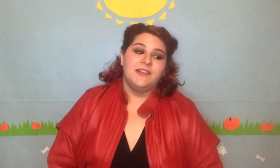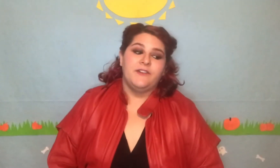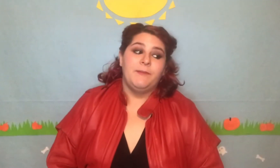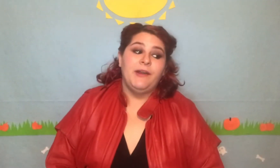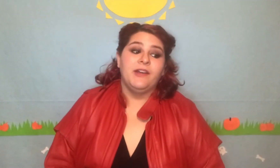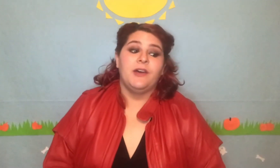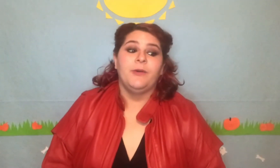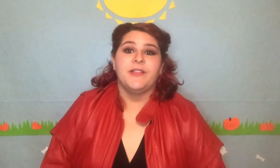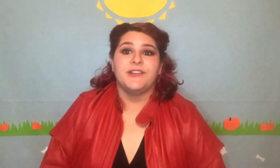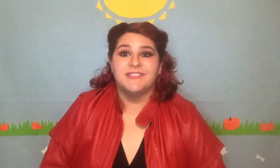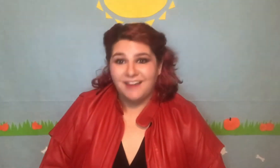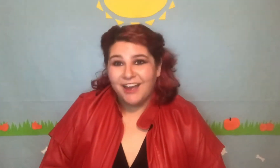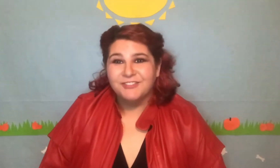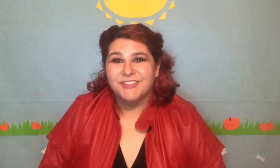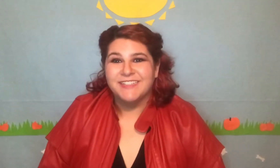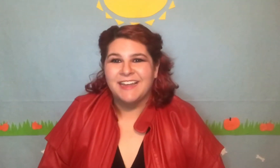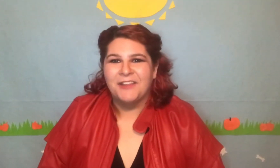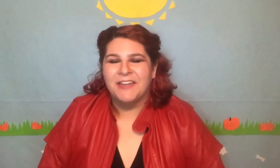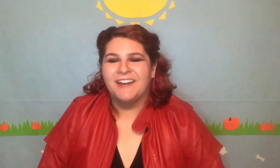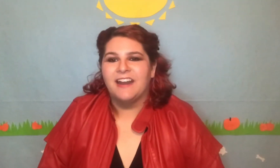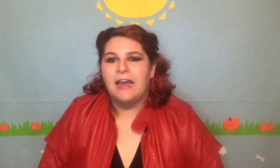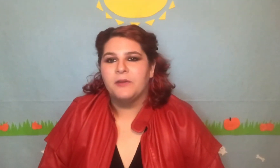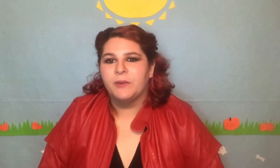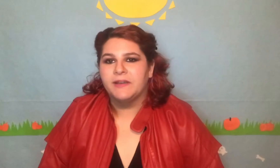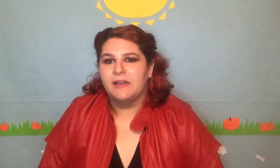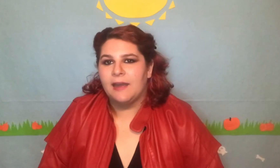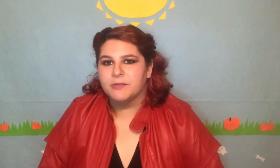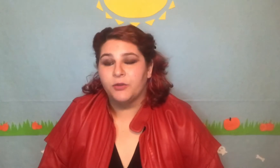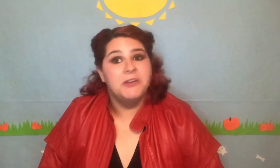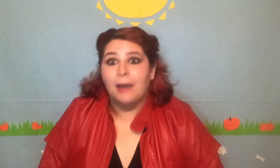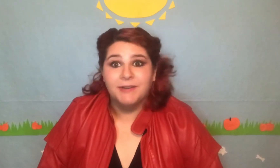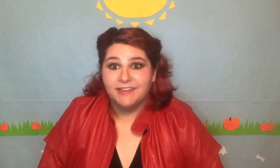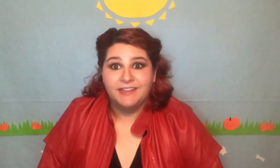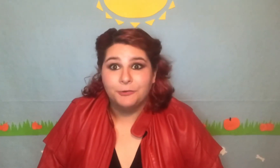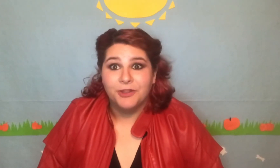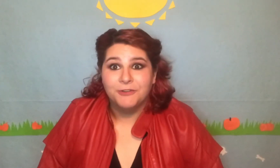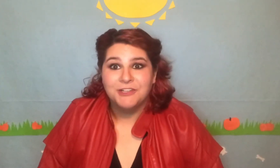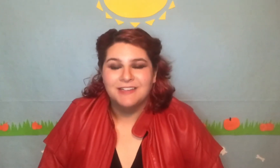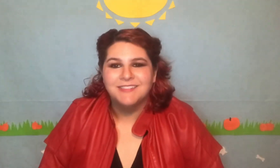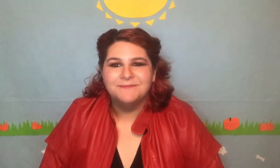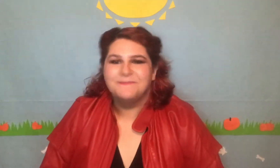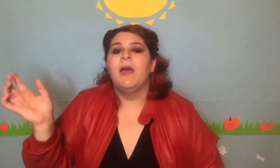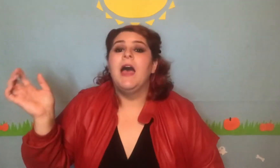in America where there is not free healthcare, I will absolutely not be taking 23 shots. I put